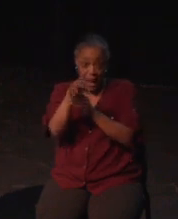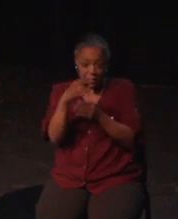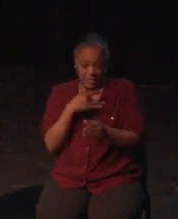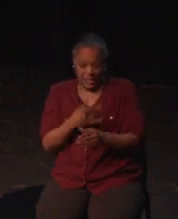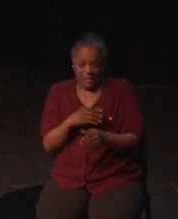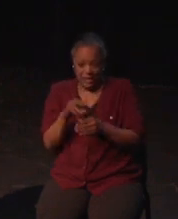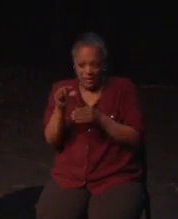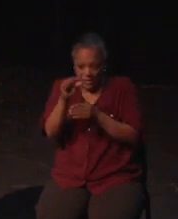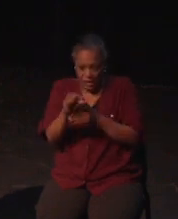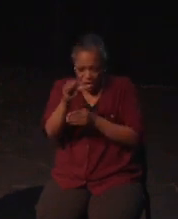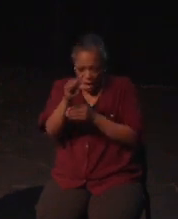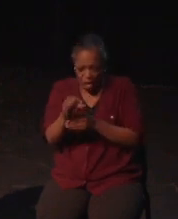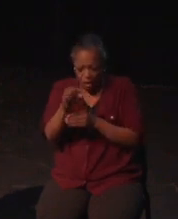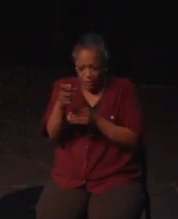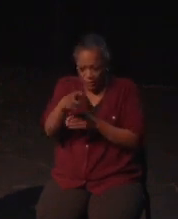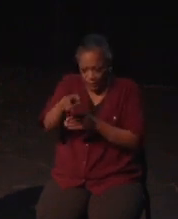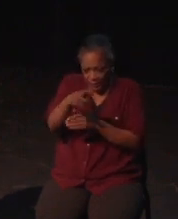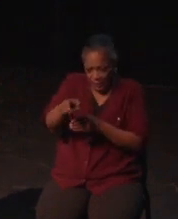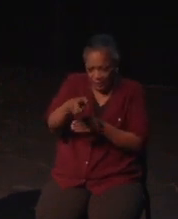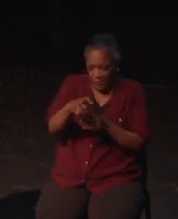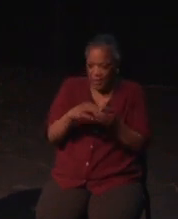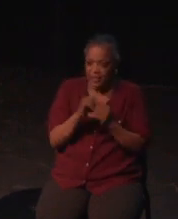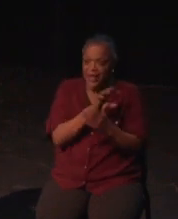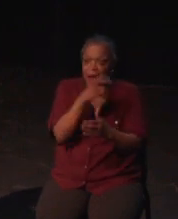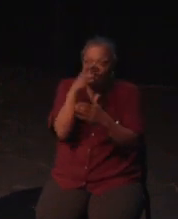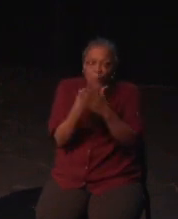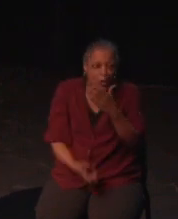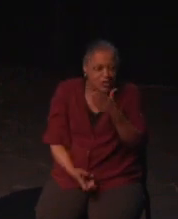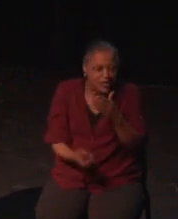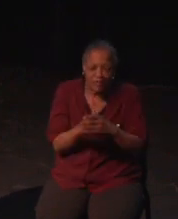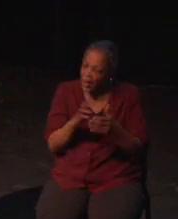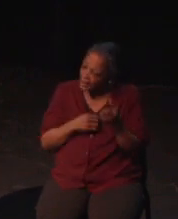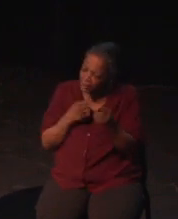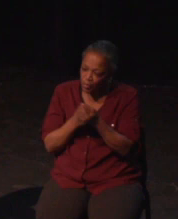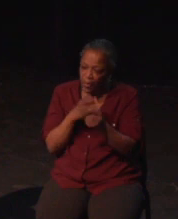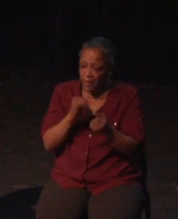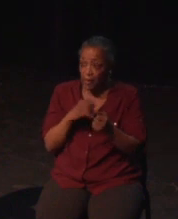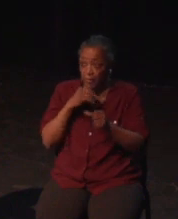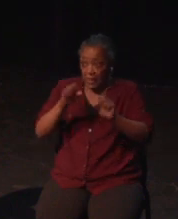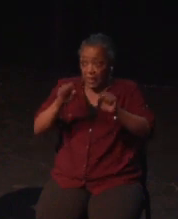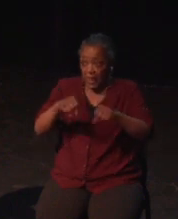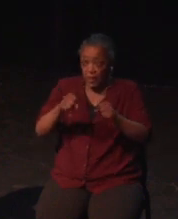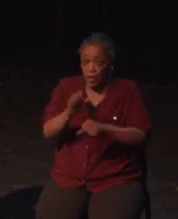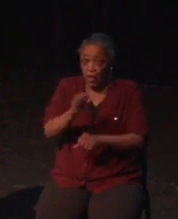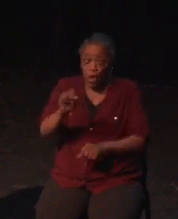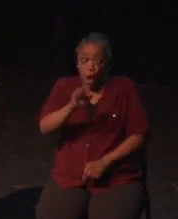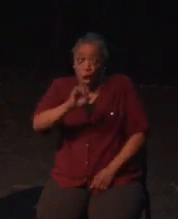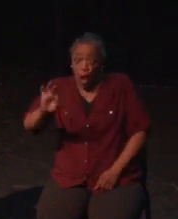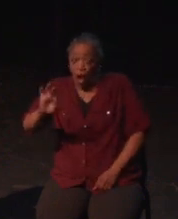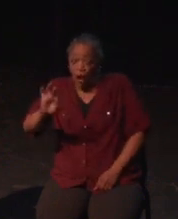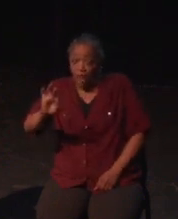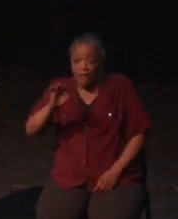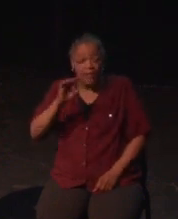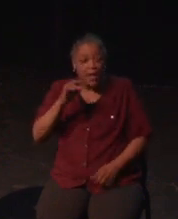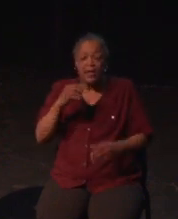causes more problems where disabilities intersect, so please allow me to change controls for gameplay alone by including the functionality in the game itself.